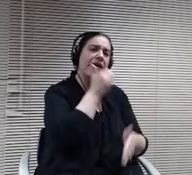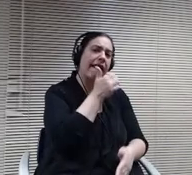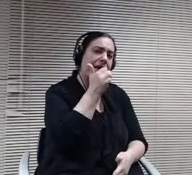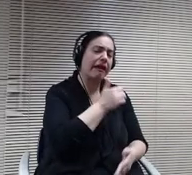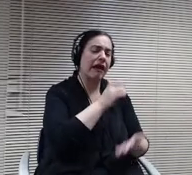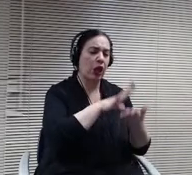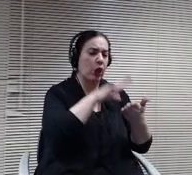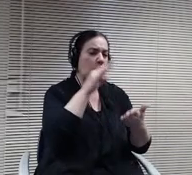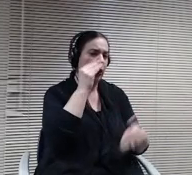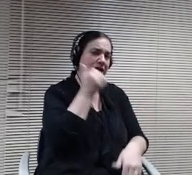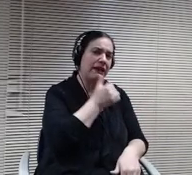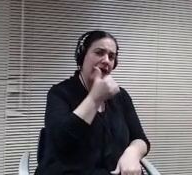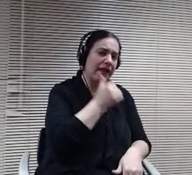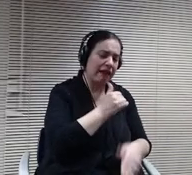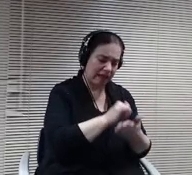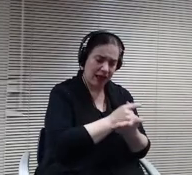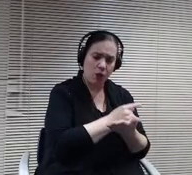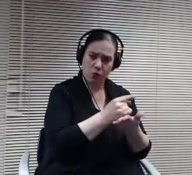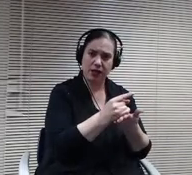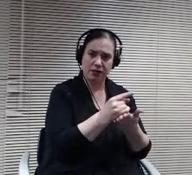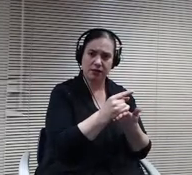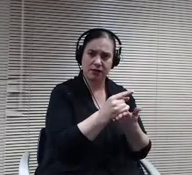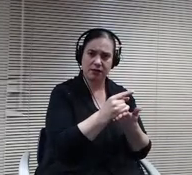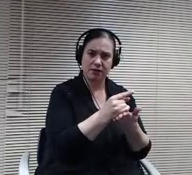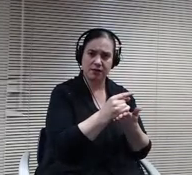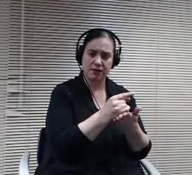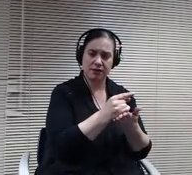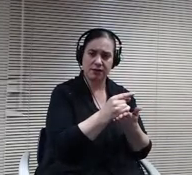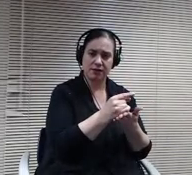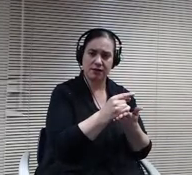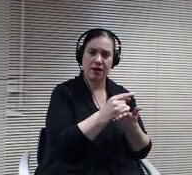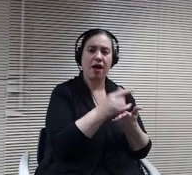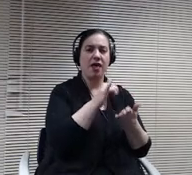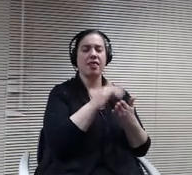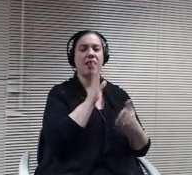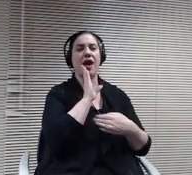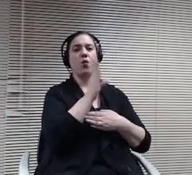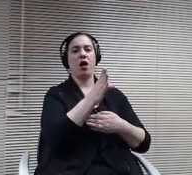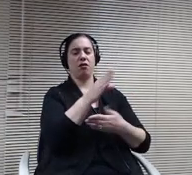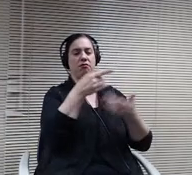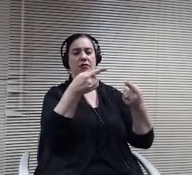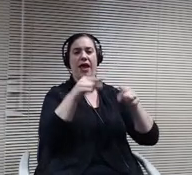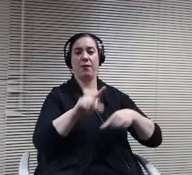that will be the week of the 19th. Or also, as I just said,